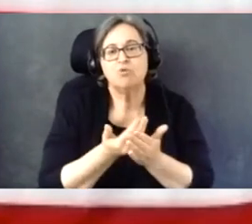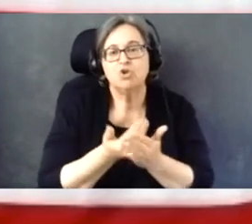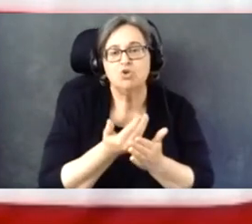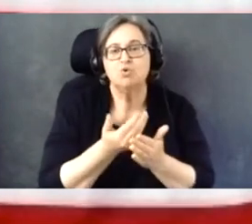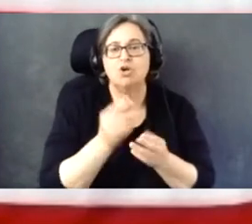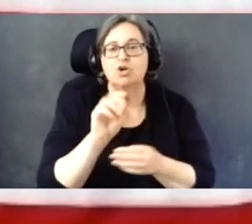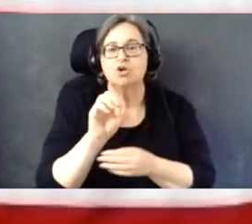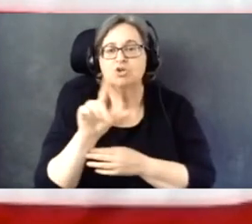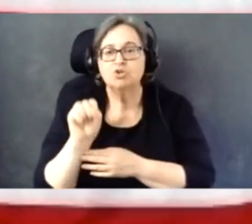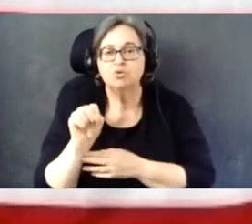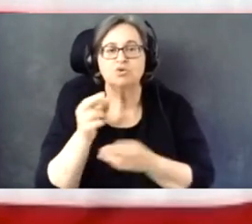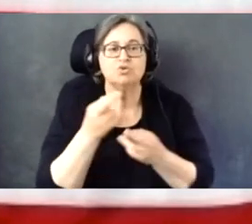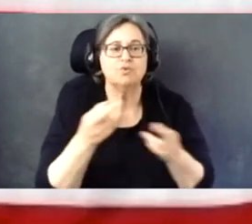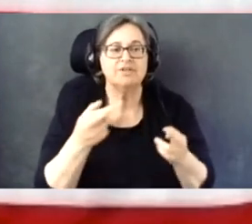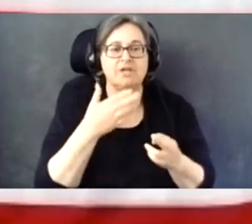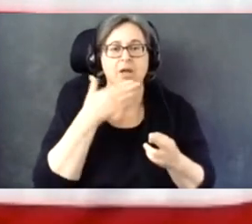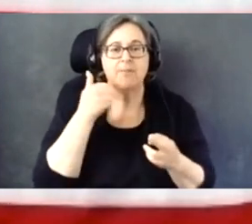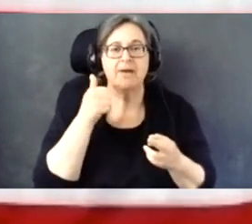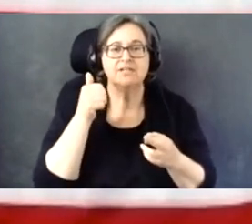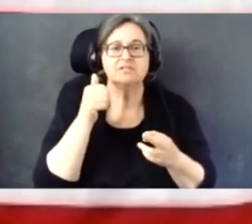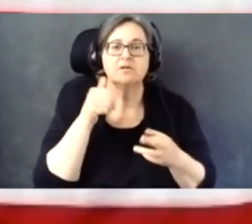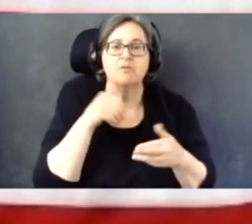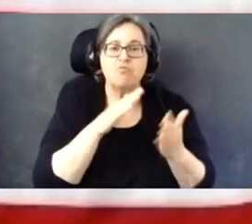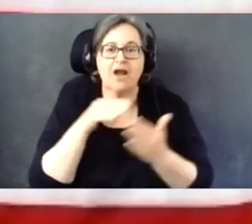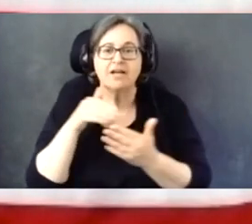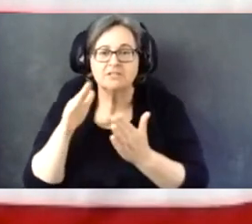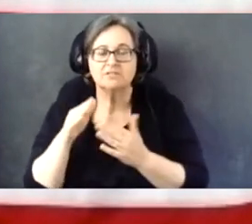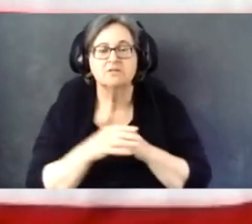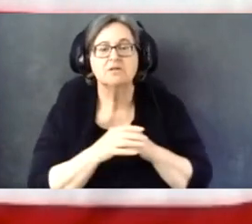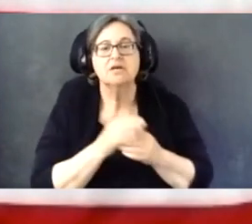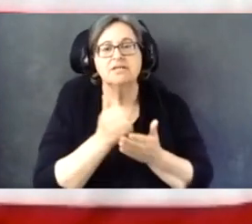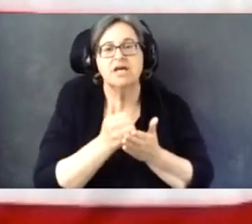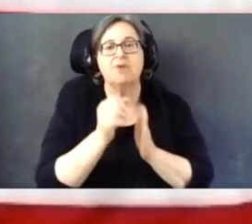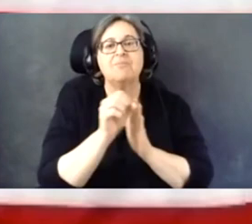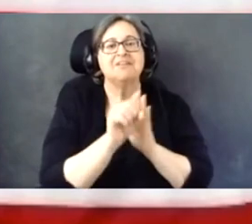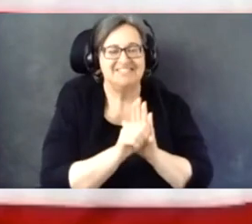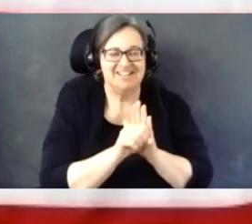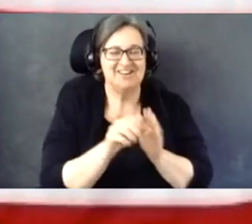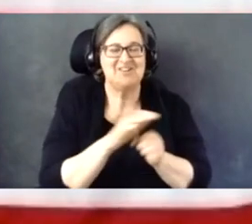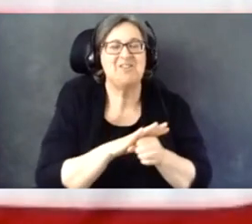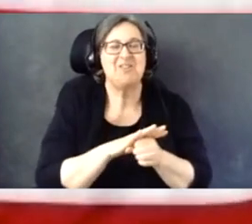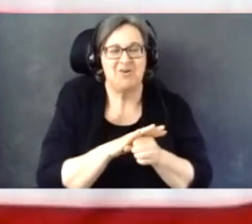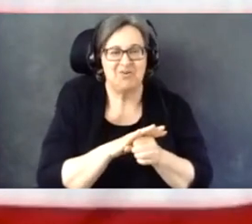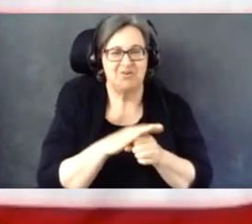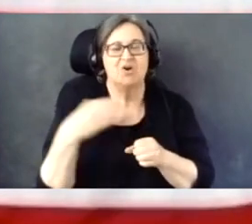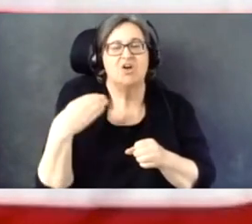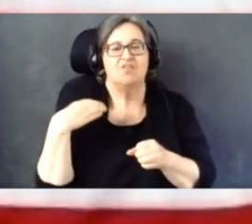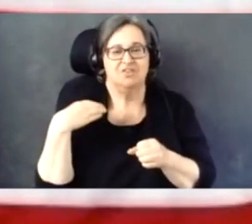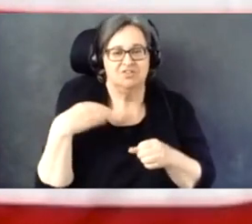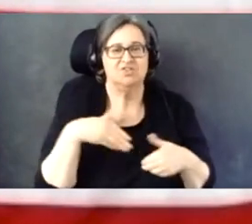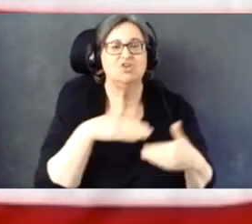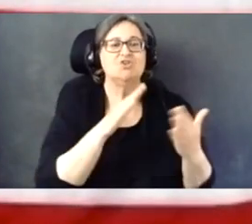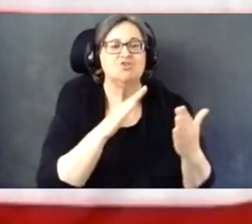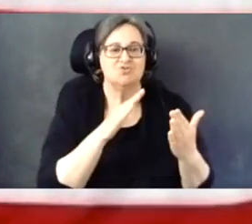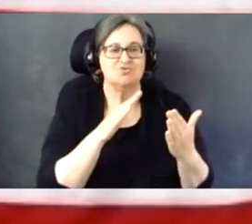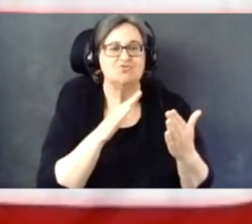help state and local officials address accessibility concerns throughout the election process from